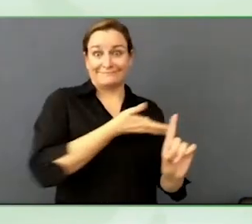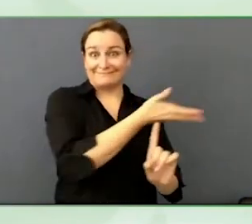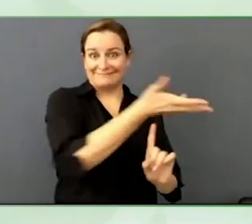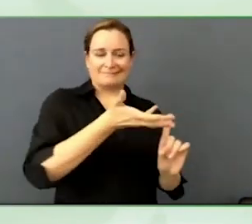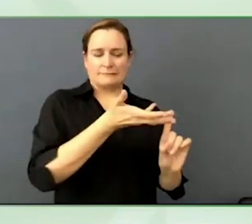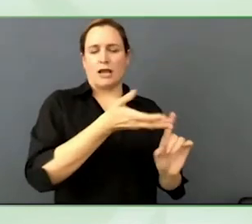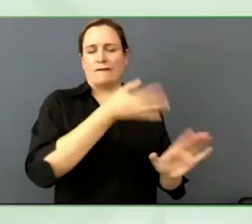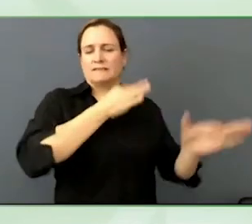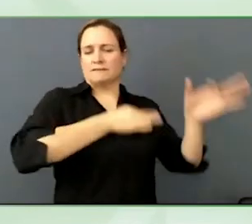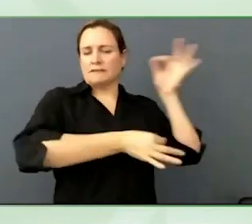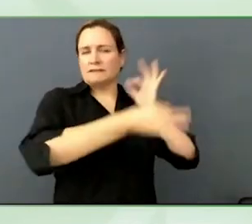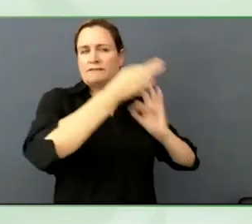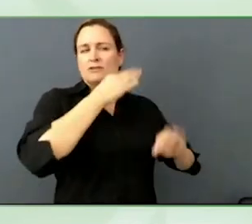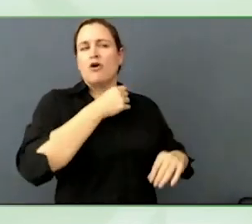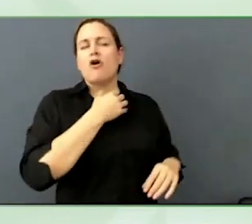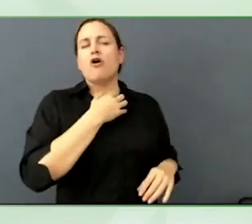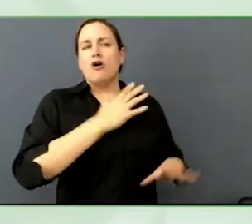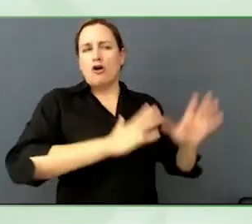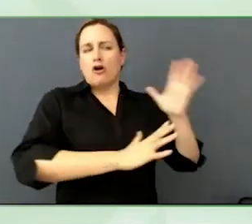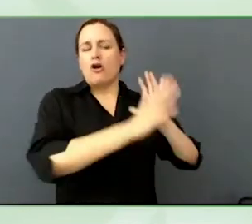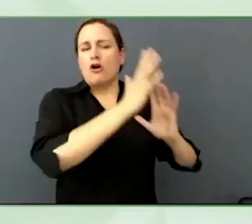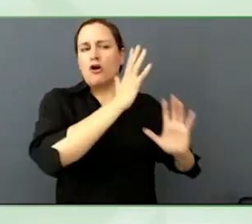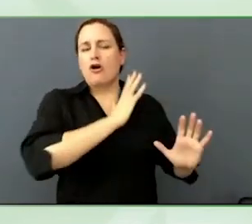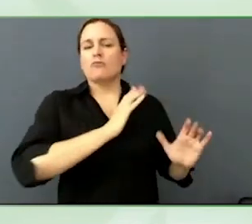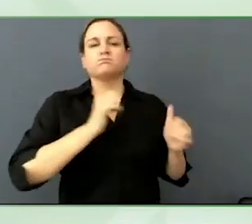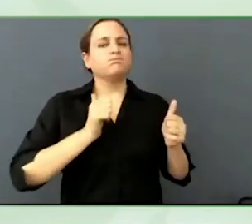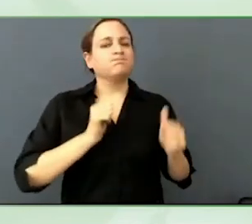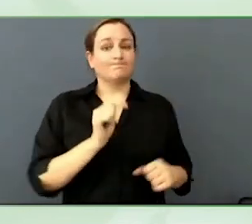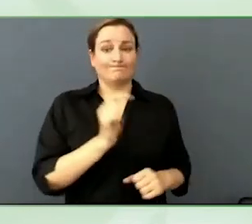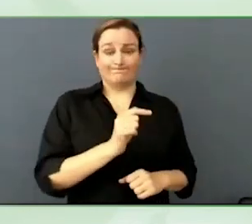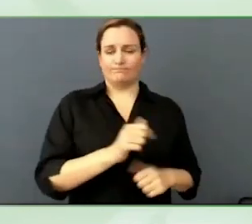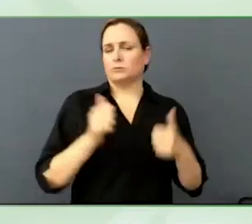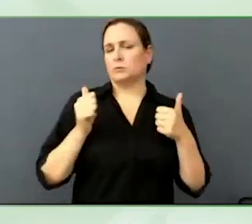And potentially that can drive imagination and innovation.